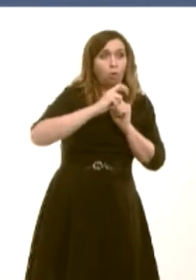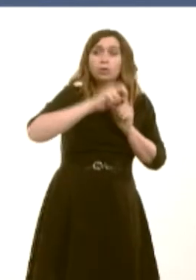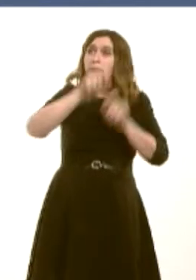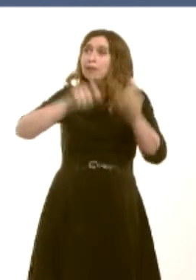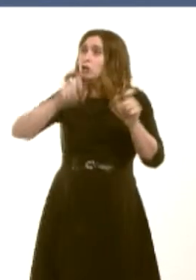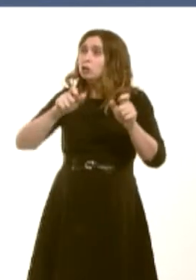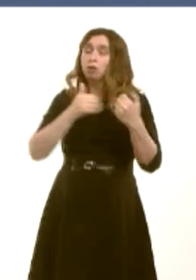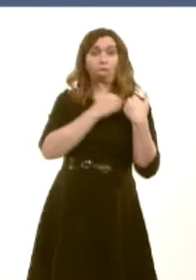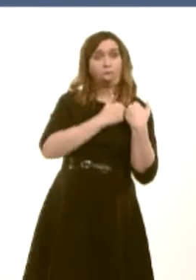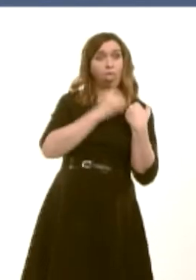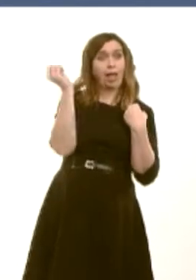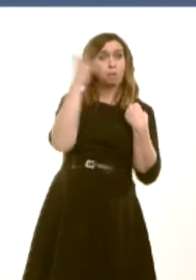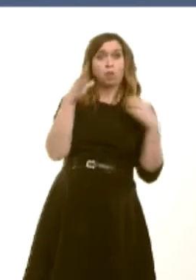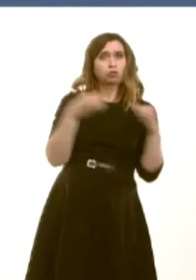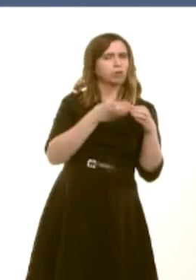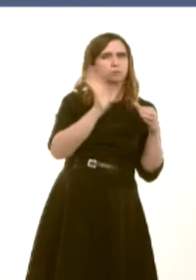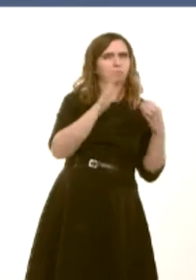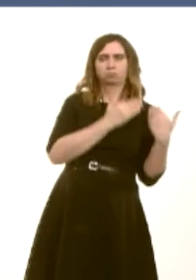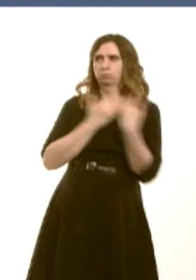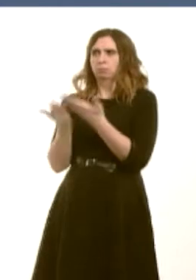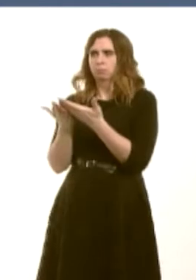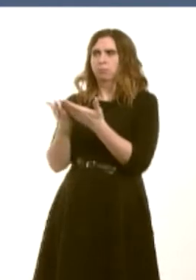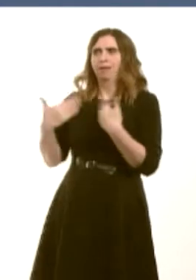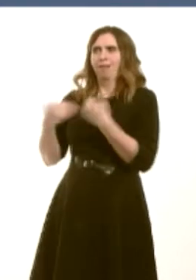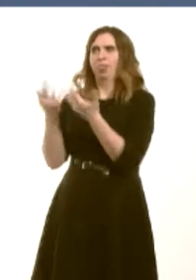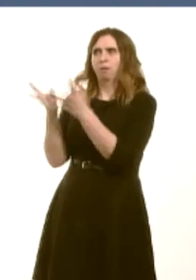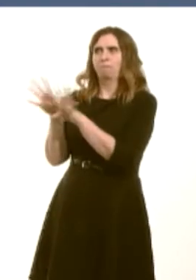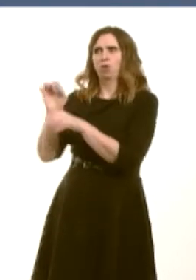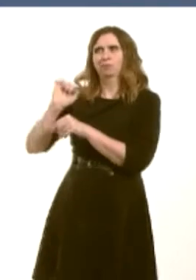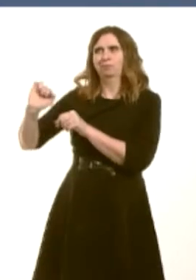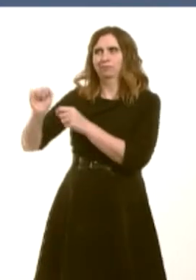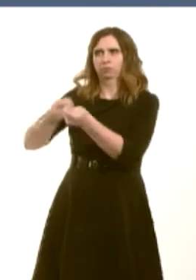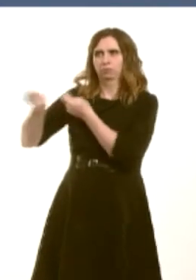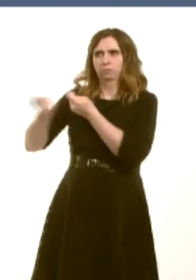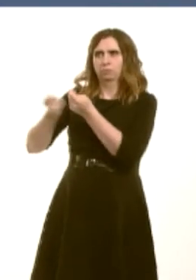the ambulance trust and into health boards so that we could have a better use of resources